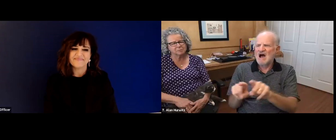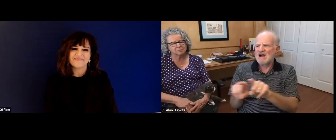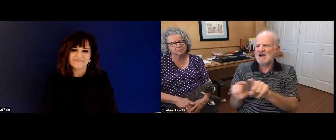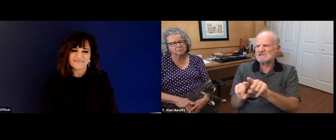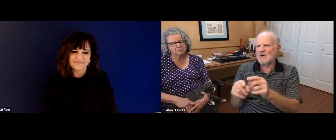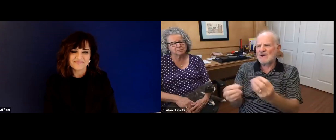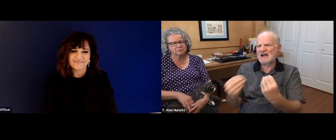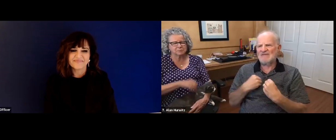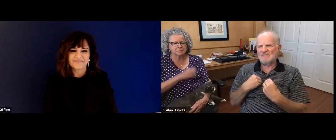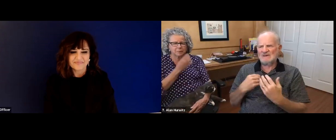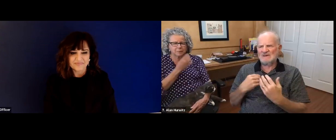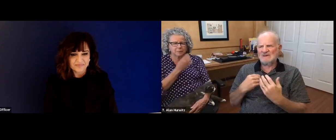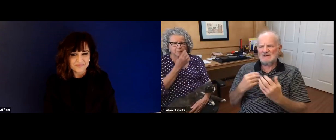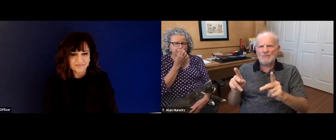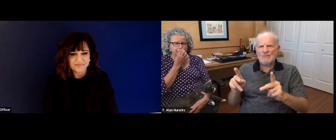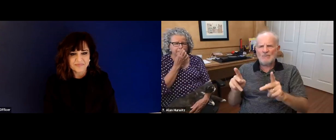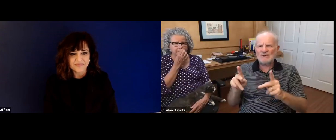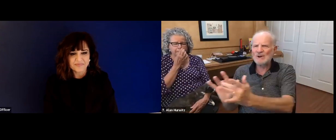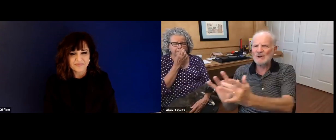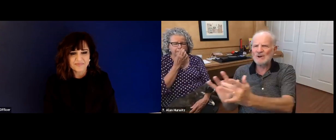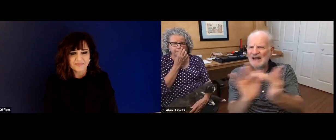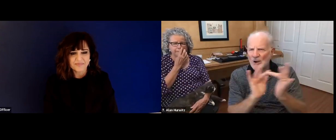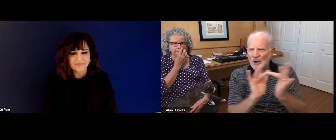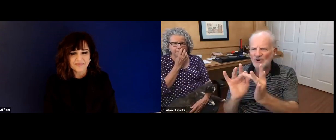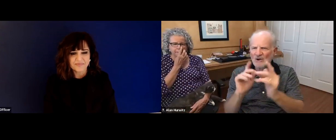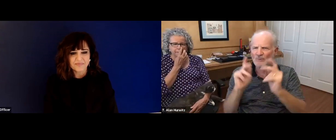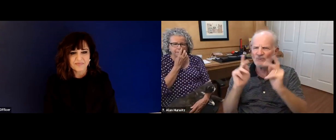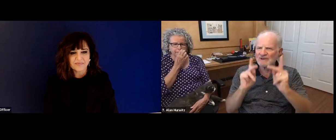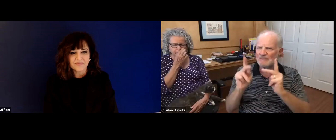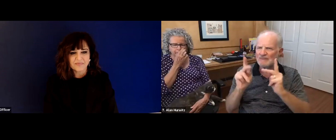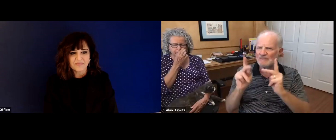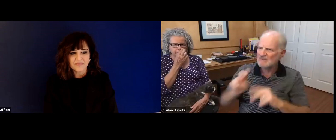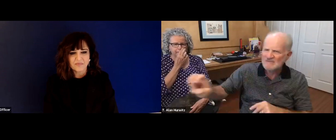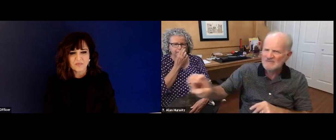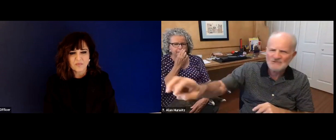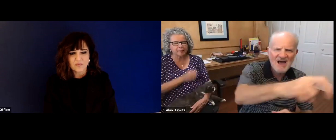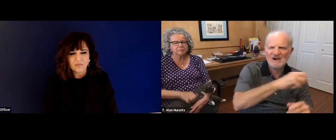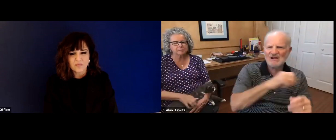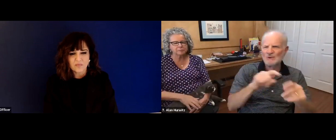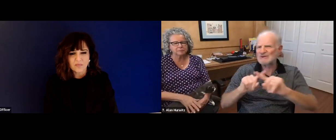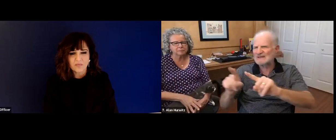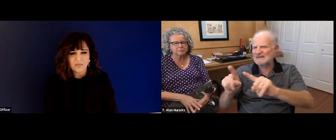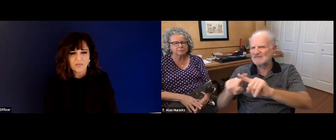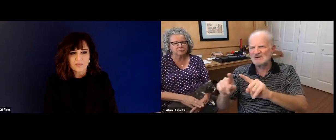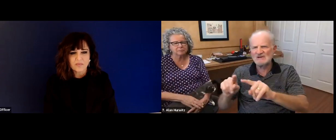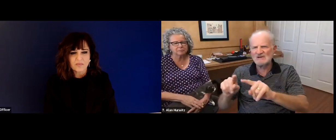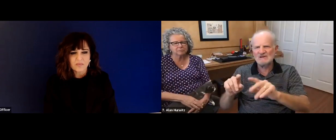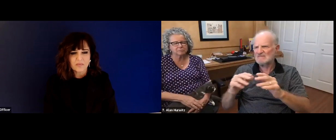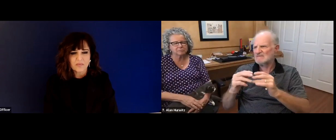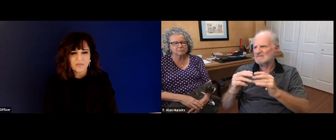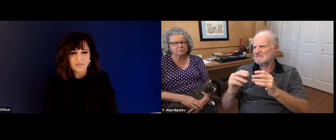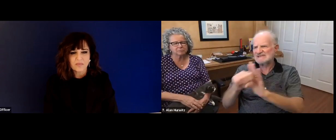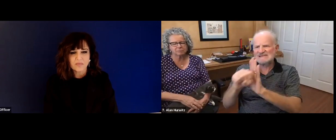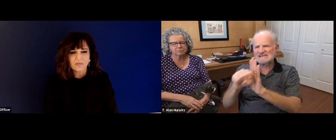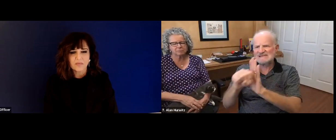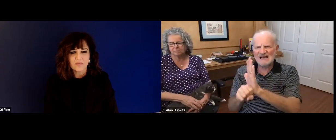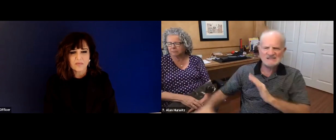youth, they are so hungry to learn. And so we were able to put in place mentorship experiences, and I think it